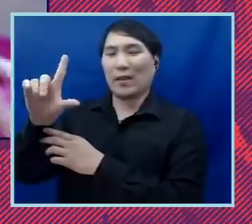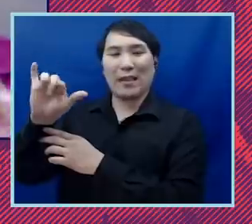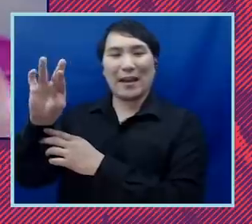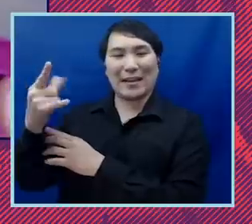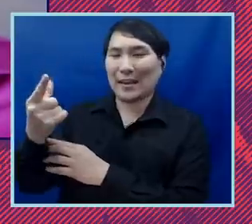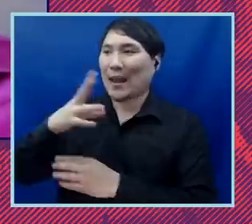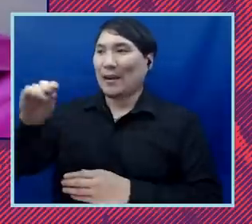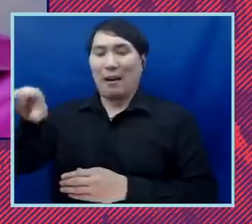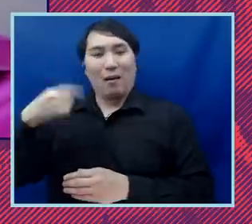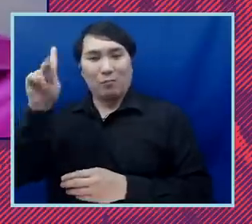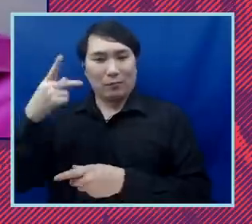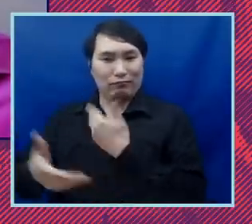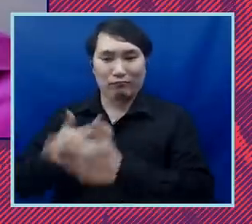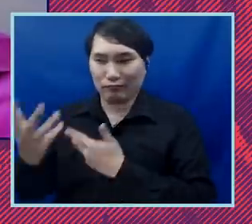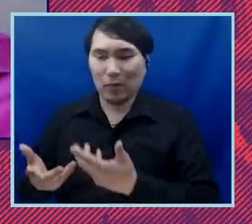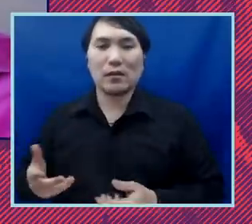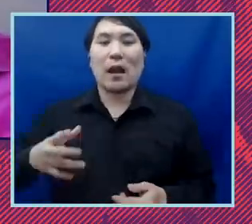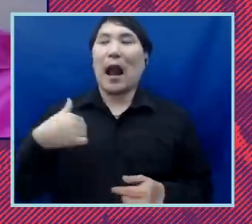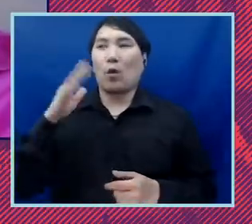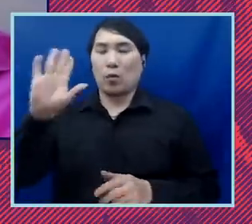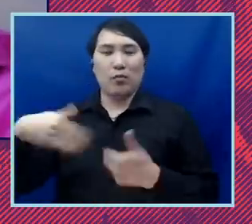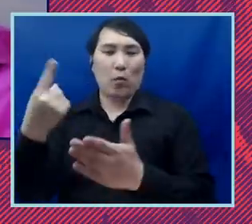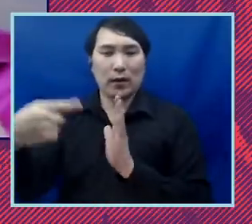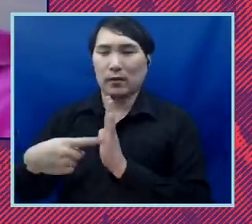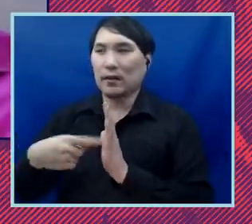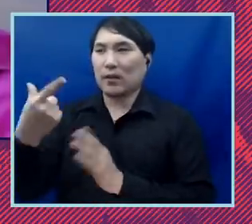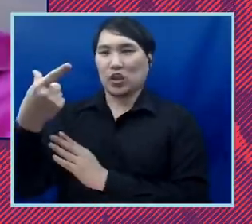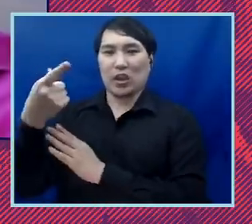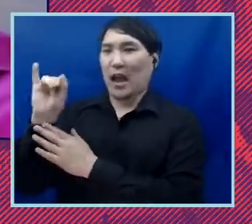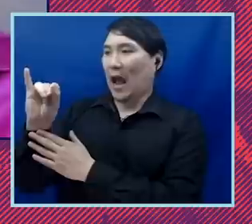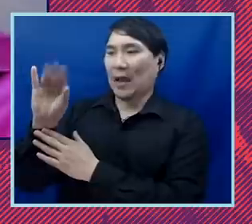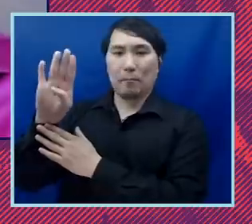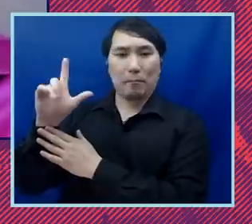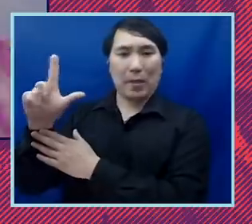one example when we talk about for instance the gi bill right that was supposed to that was one